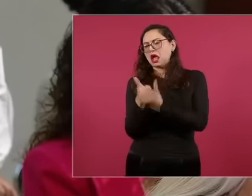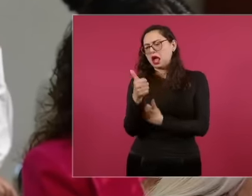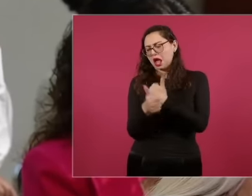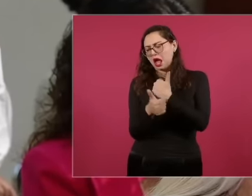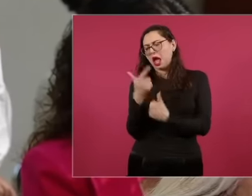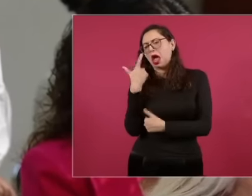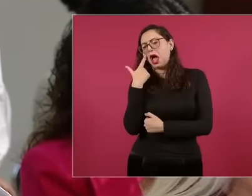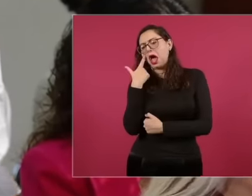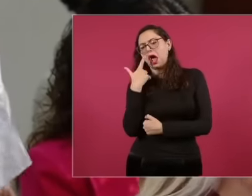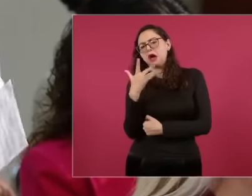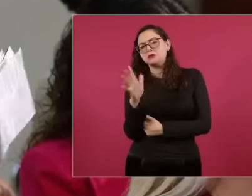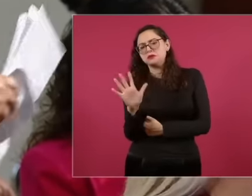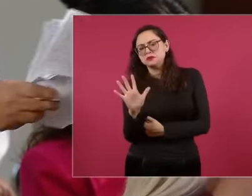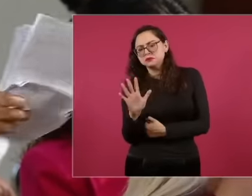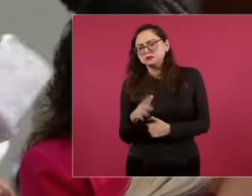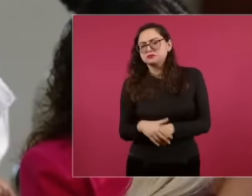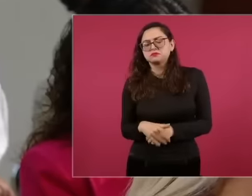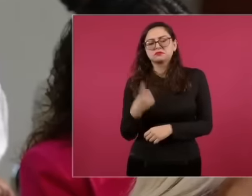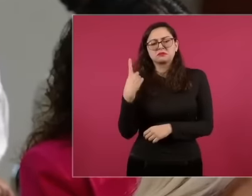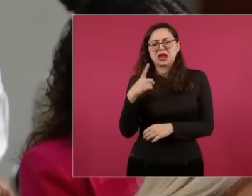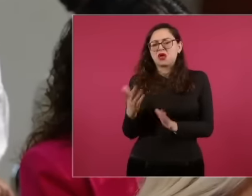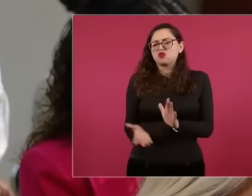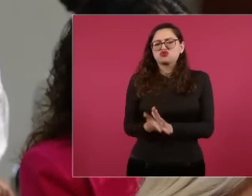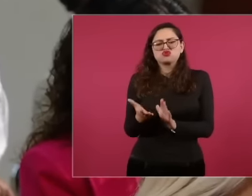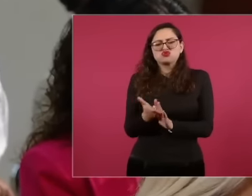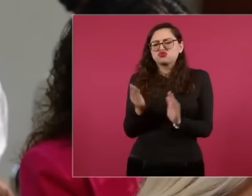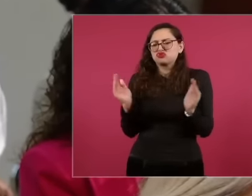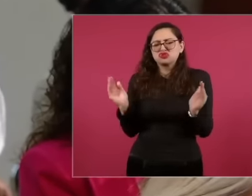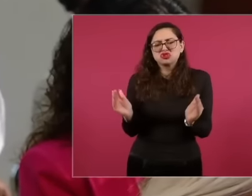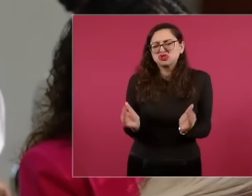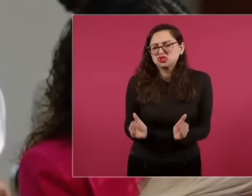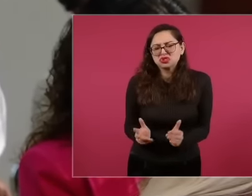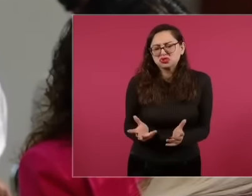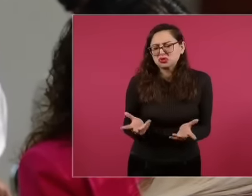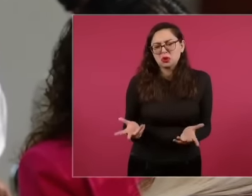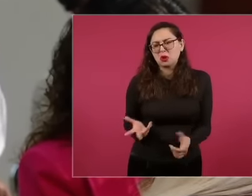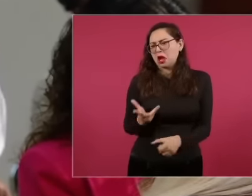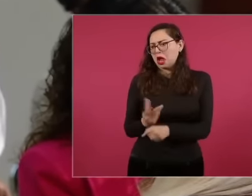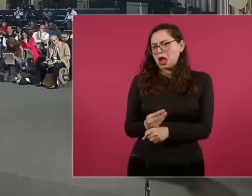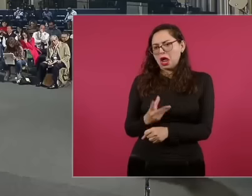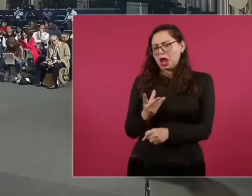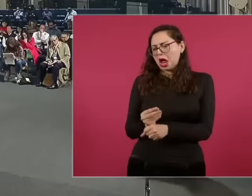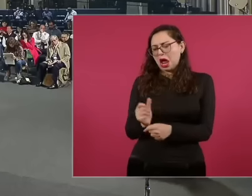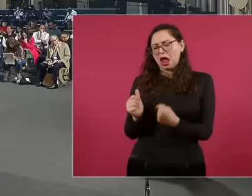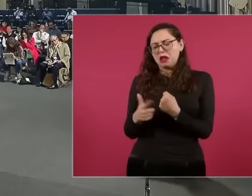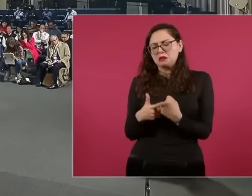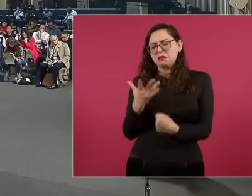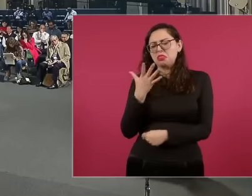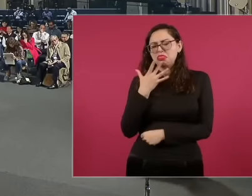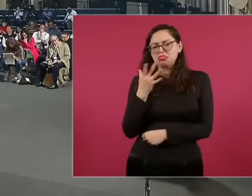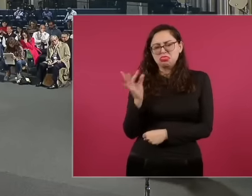a drainage, a water intake, a grate, what if they are not things? The small builders,